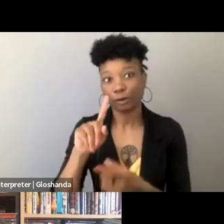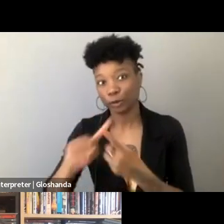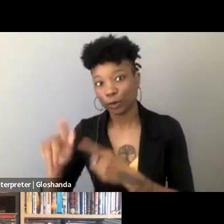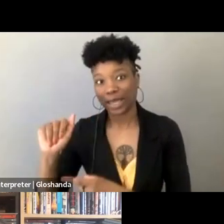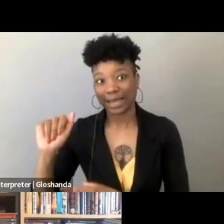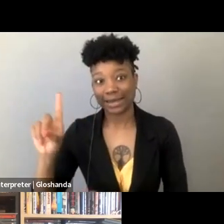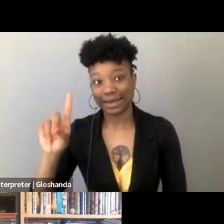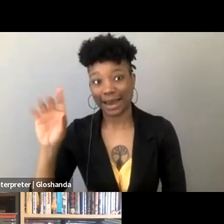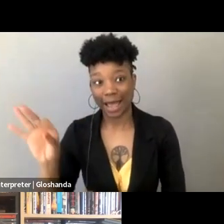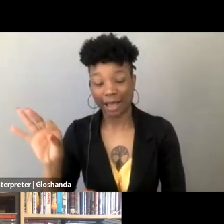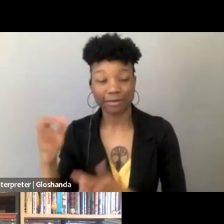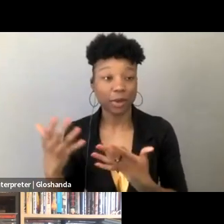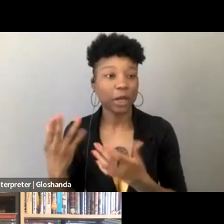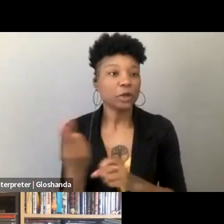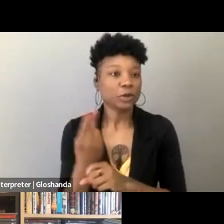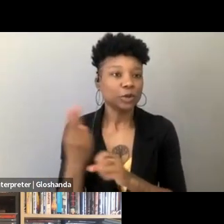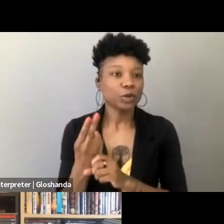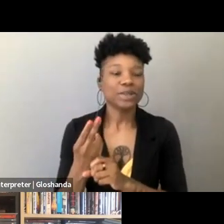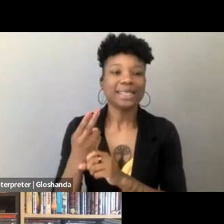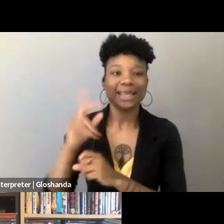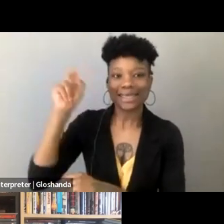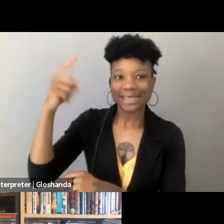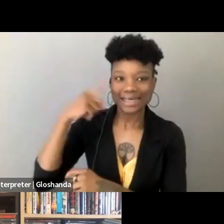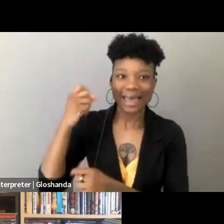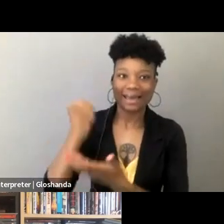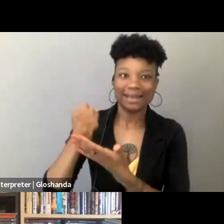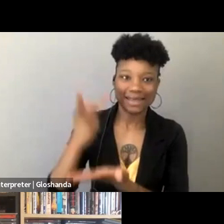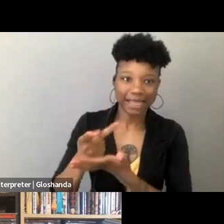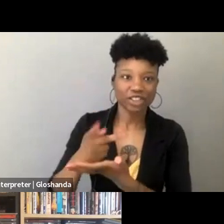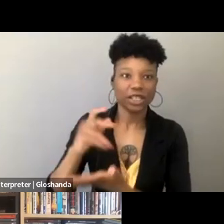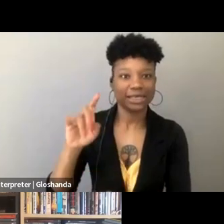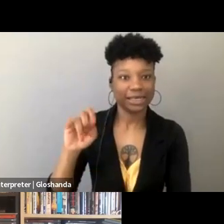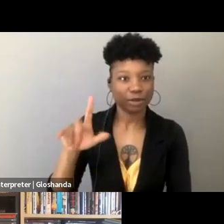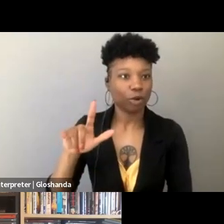using state sanctioned sexual morality as a white racial project.